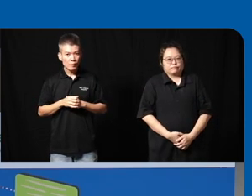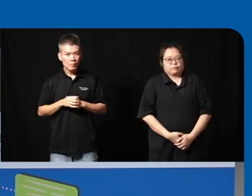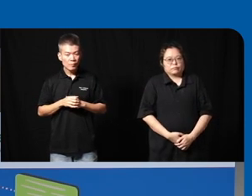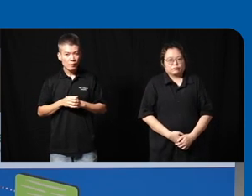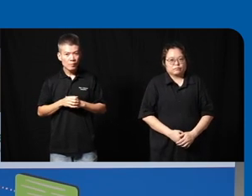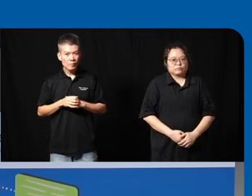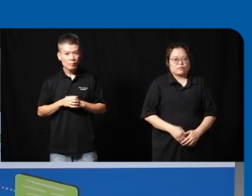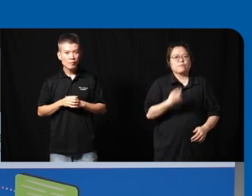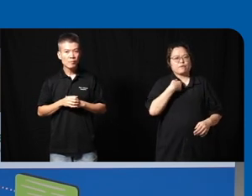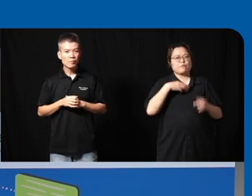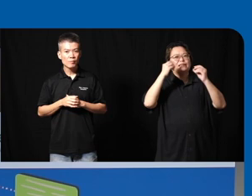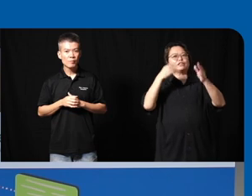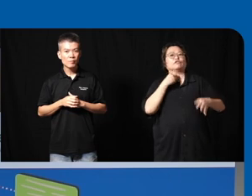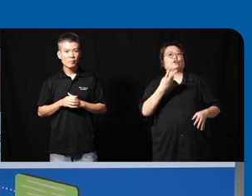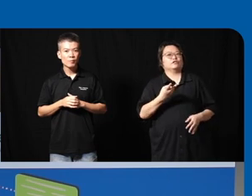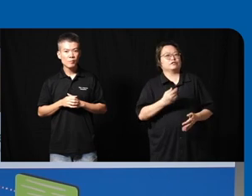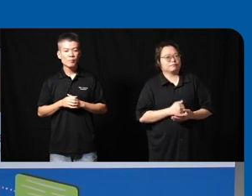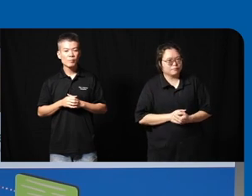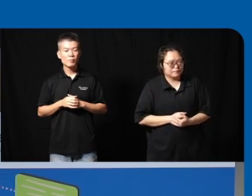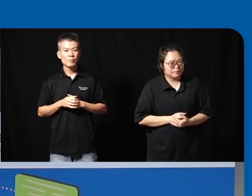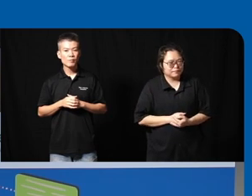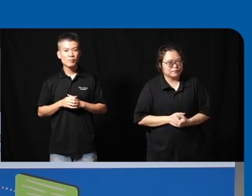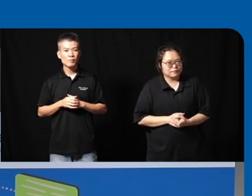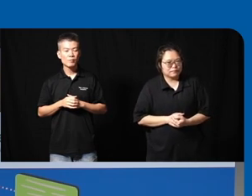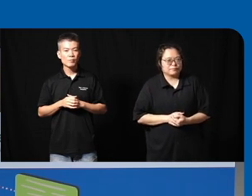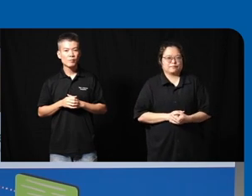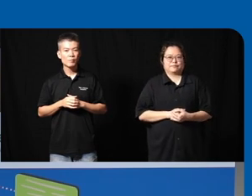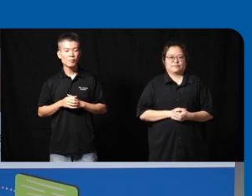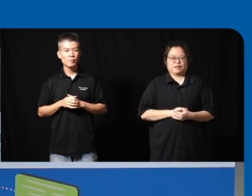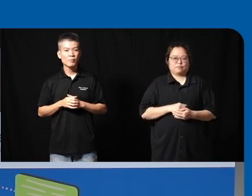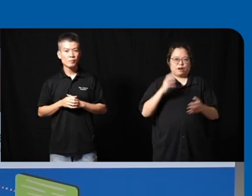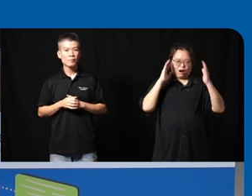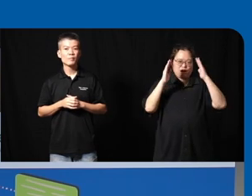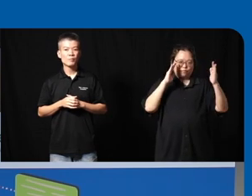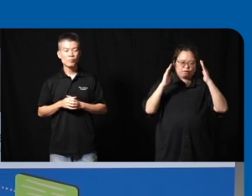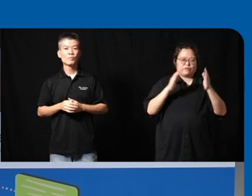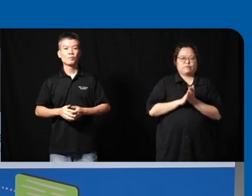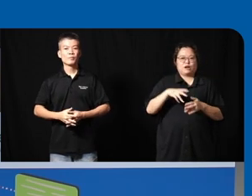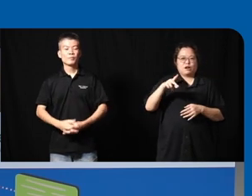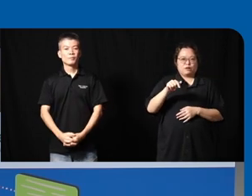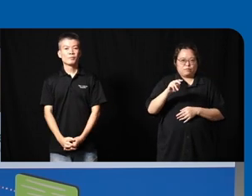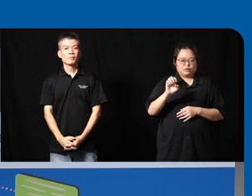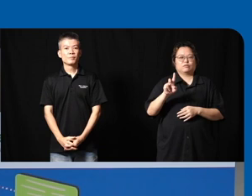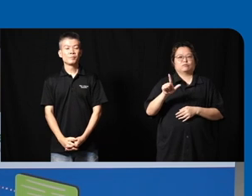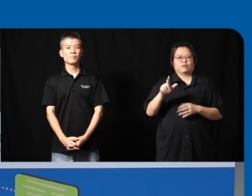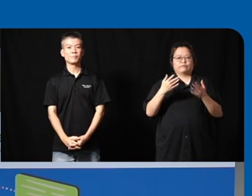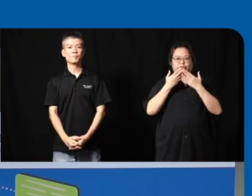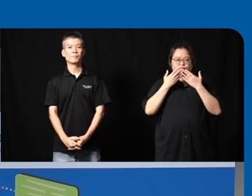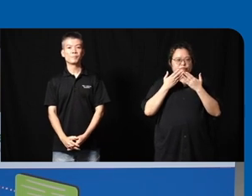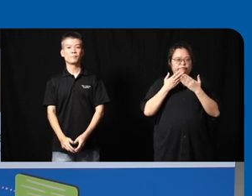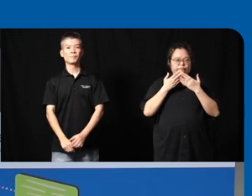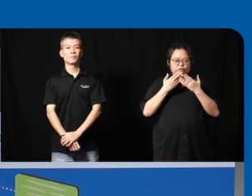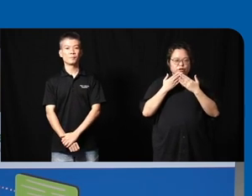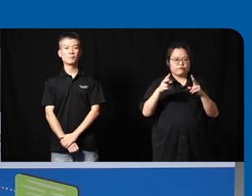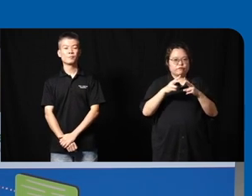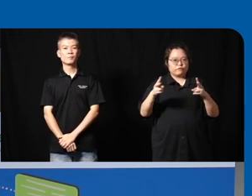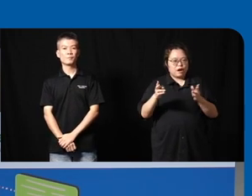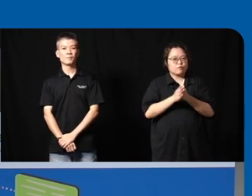my hi thanks very much panel um very interesting day today you're preaching